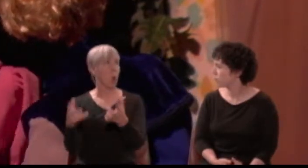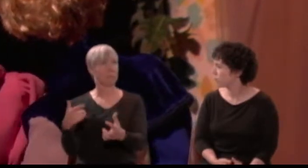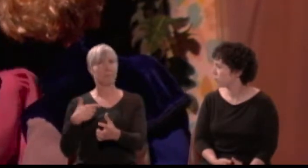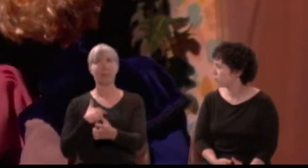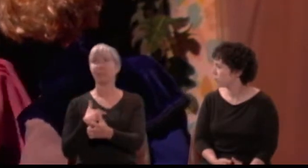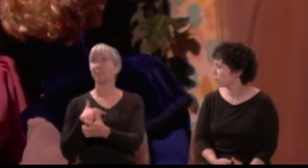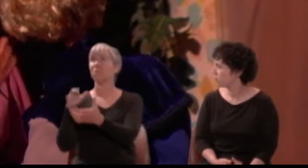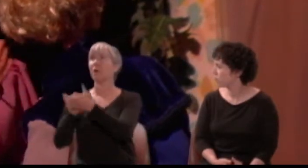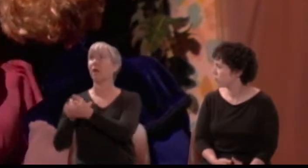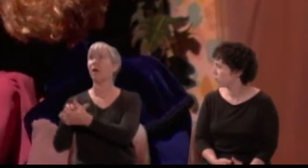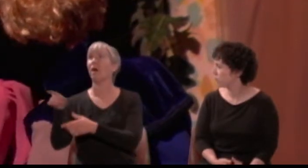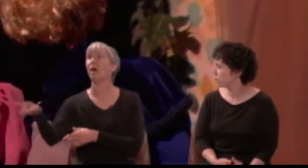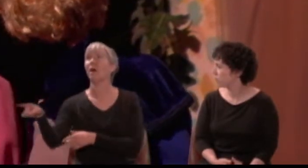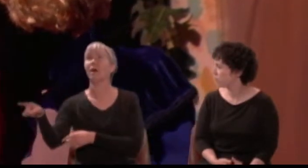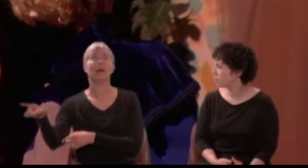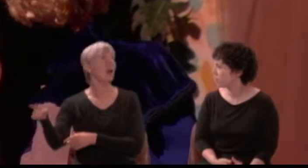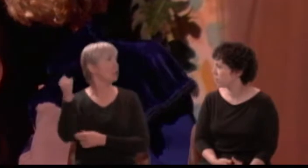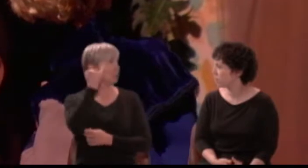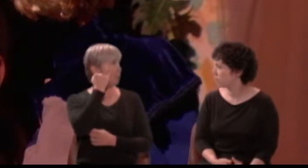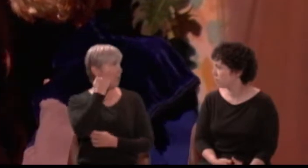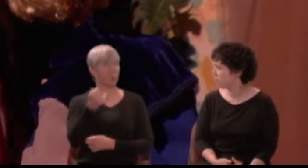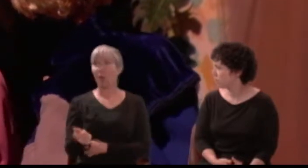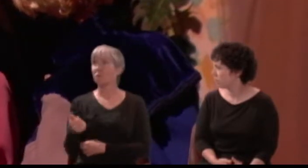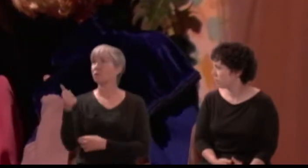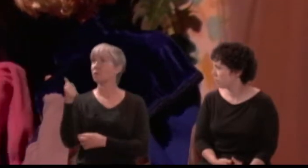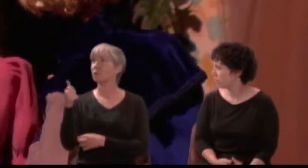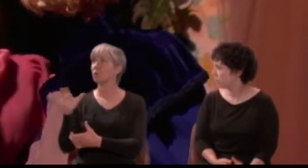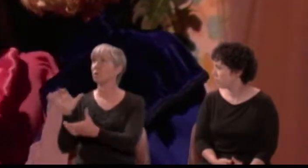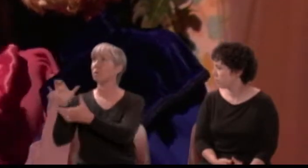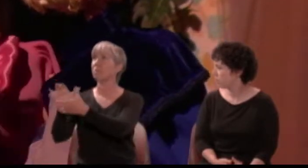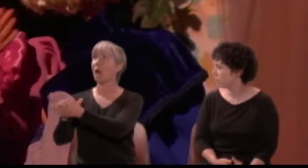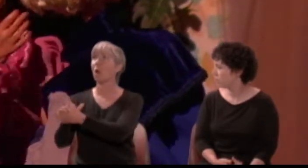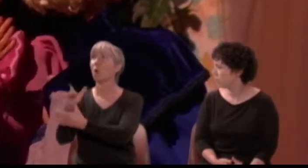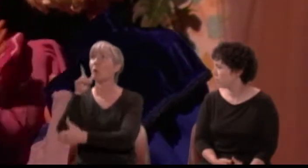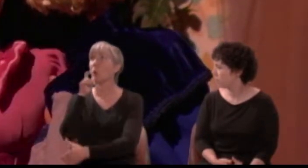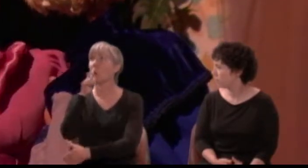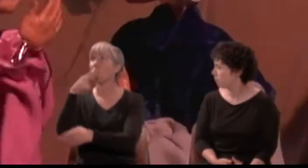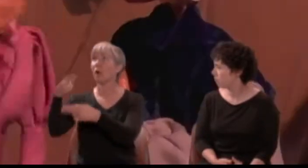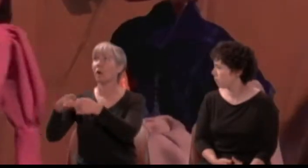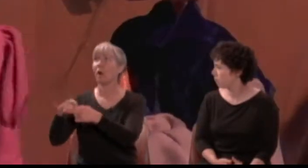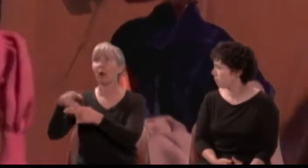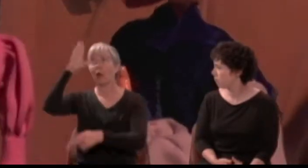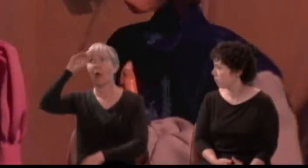If l refuse to wed Demetrius my father will have me put to death!